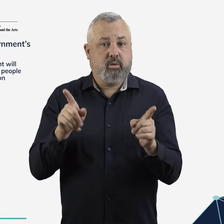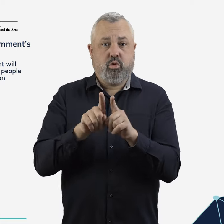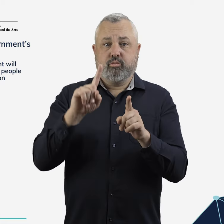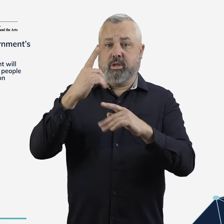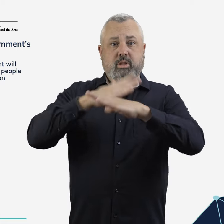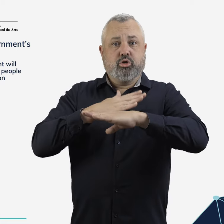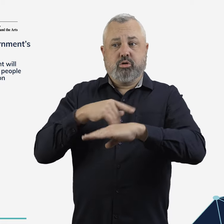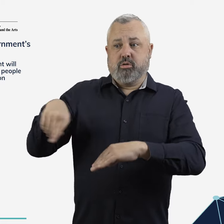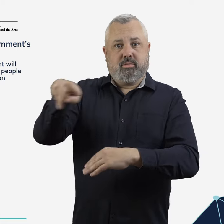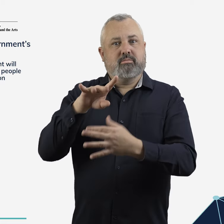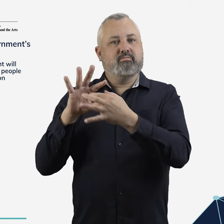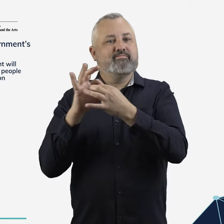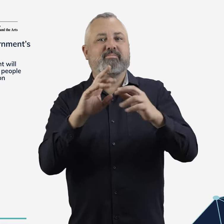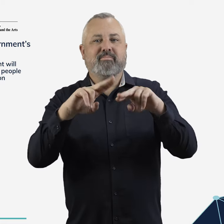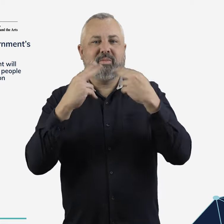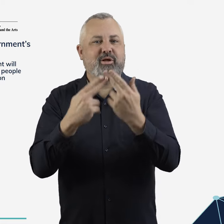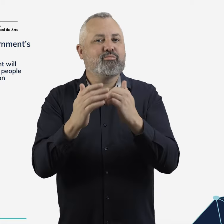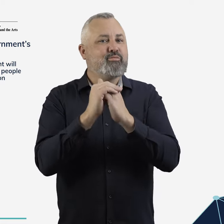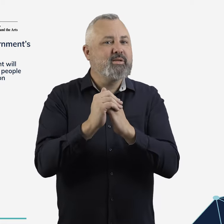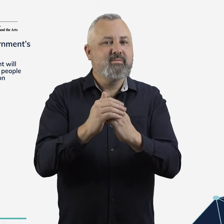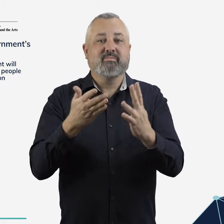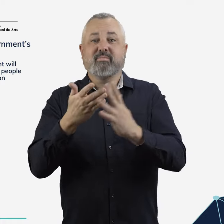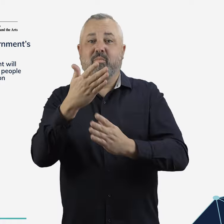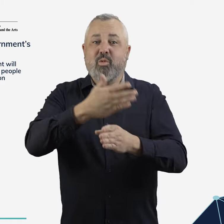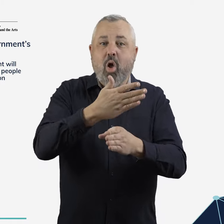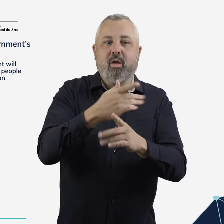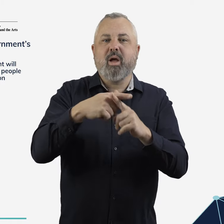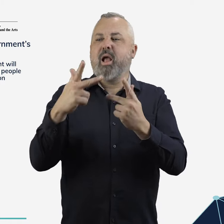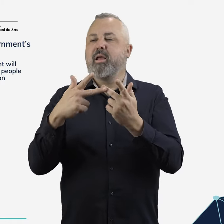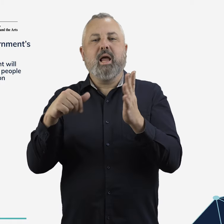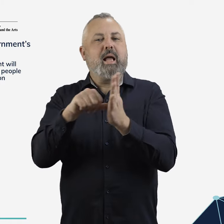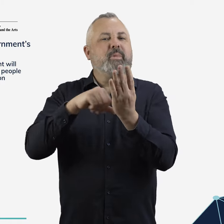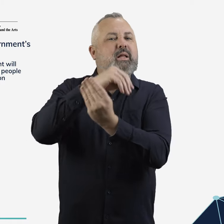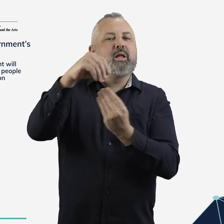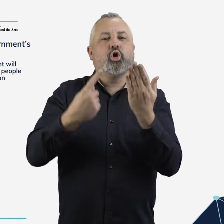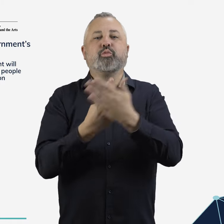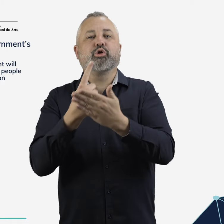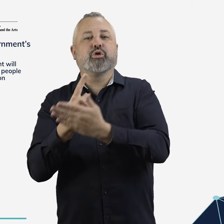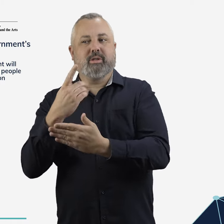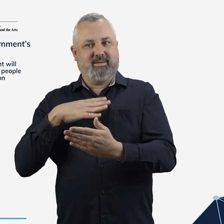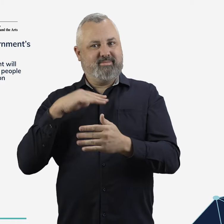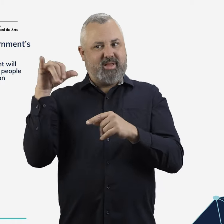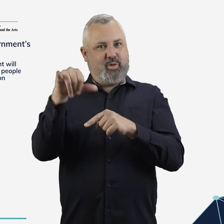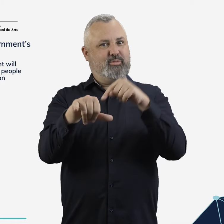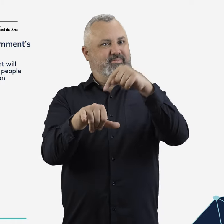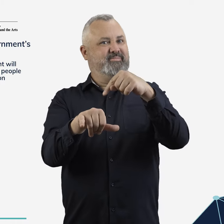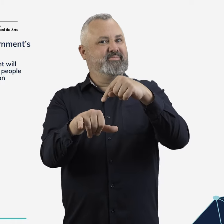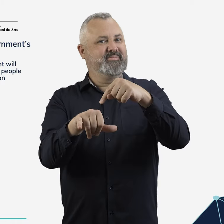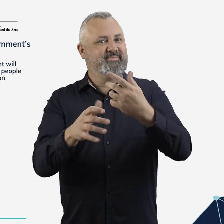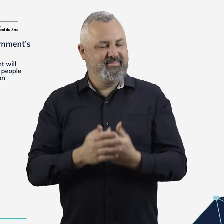and connects First Nations people to family, friends, employment, and economic opportunities.